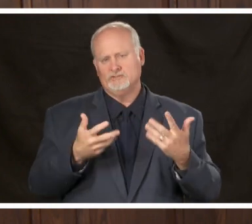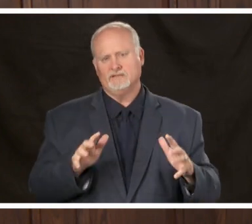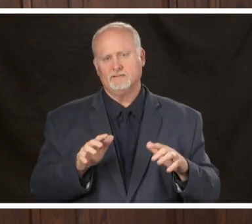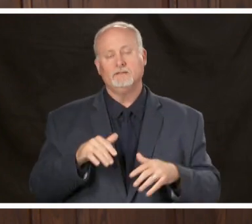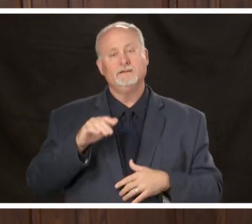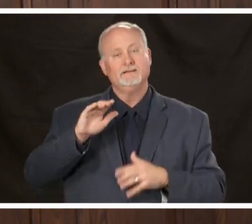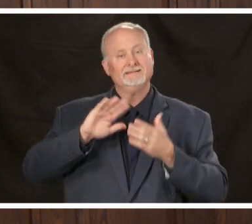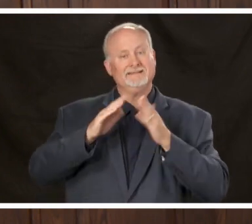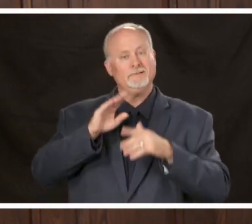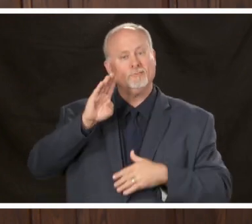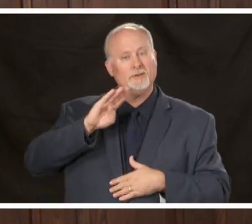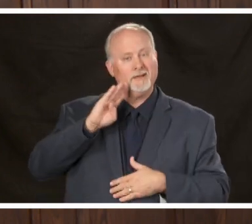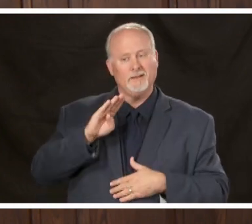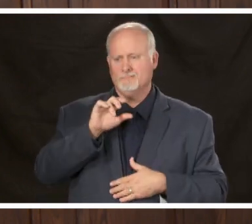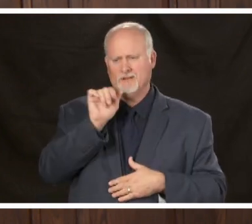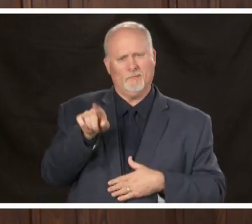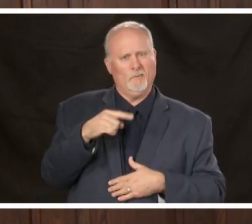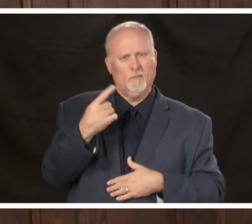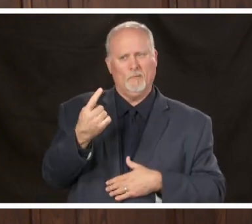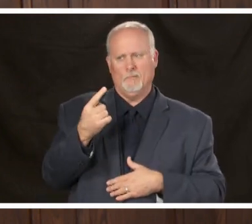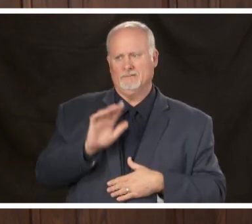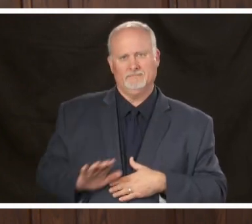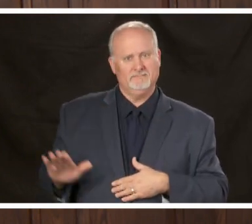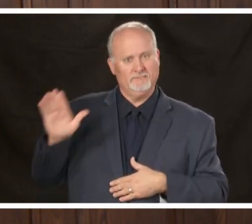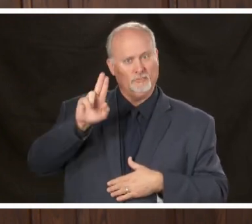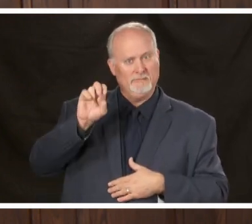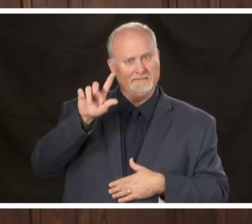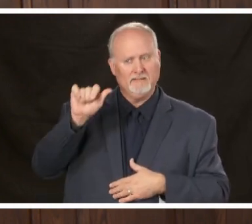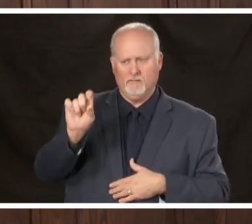Birmingham is not the only city across America that has done this they've been